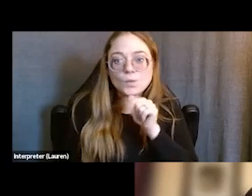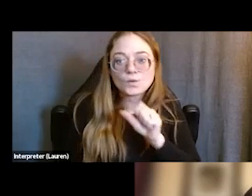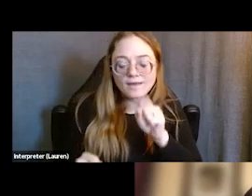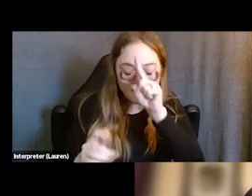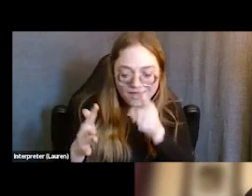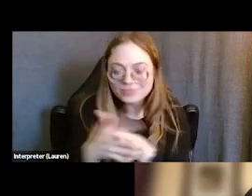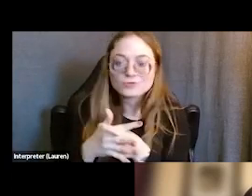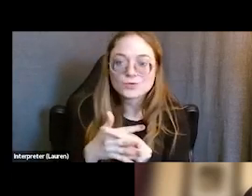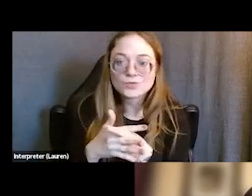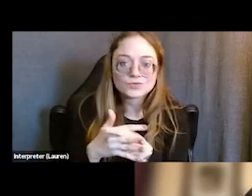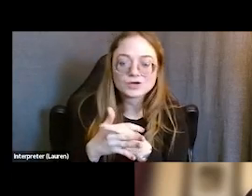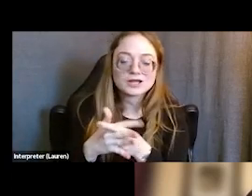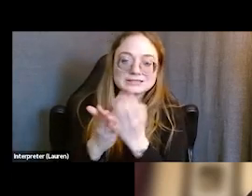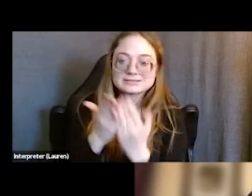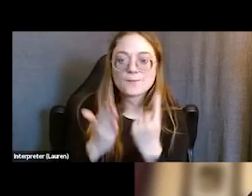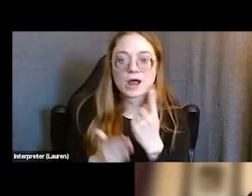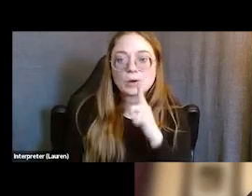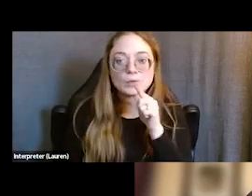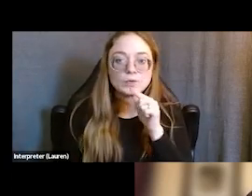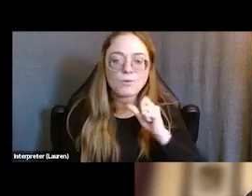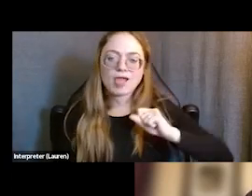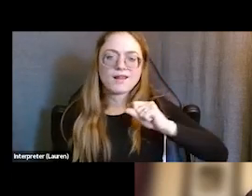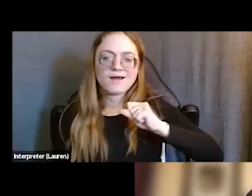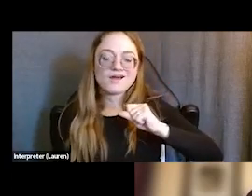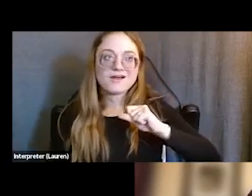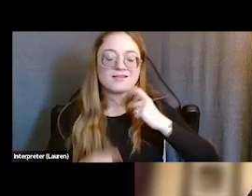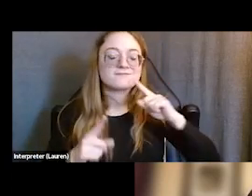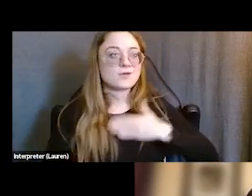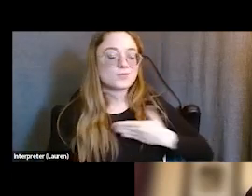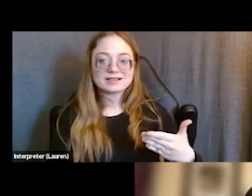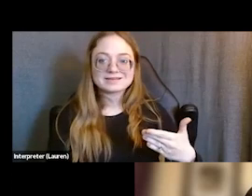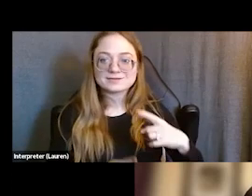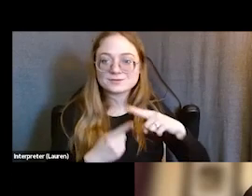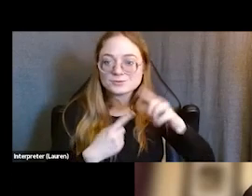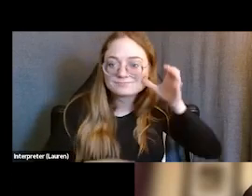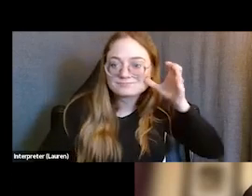who someone is going to be willing to listen to and hear from. And so when we find those breakthroughs